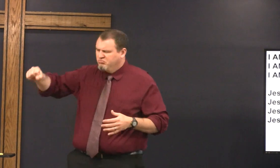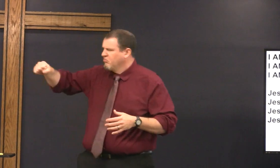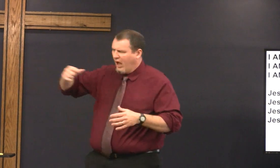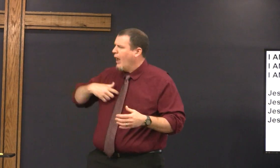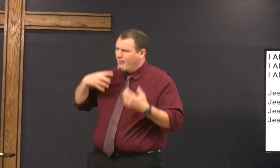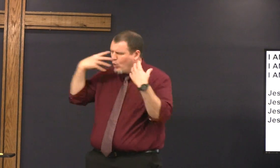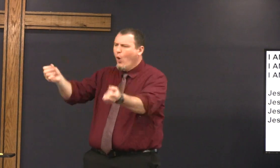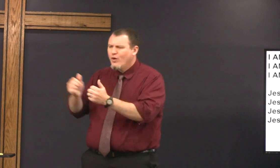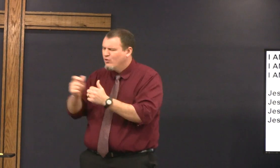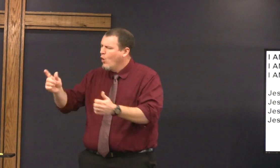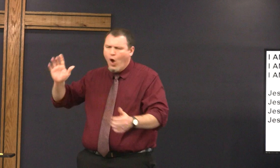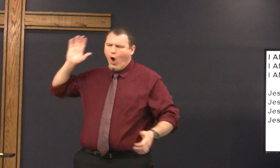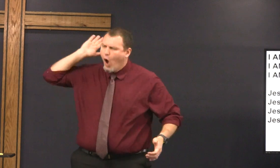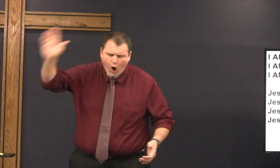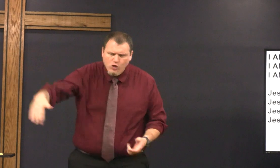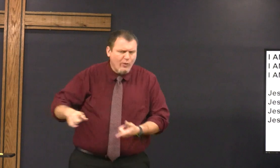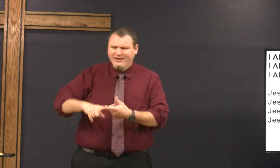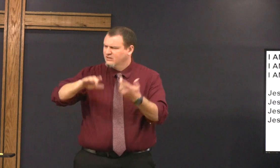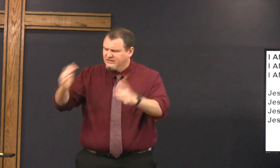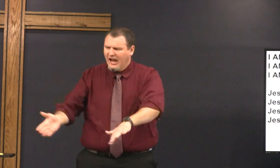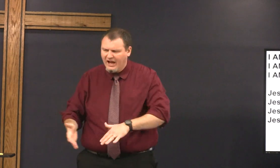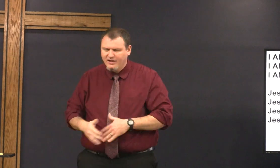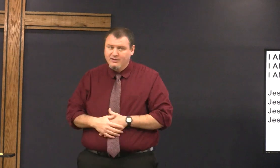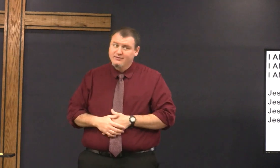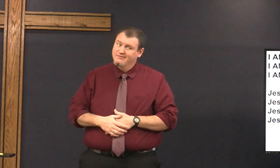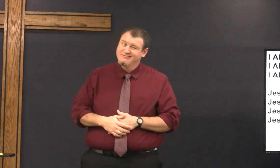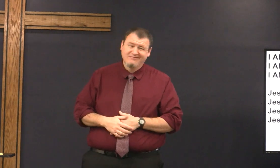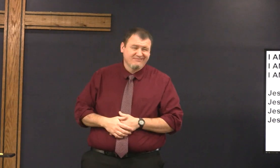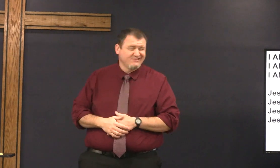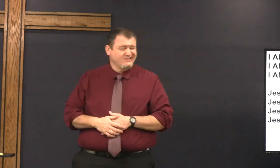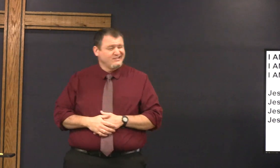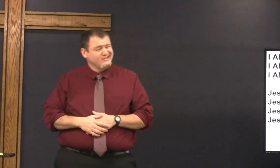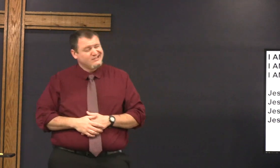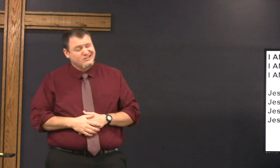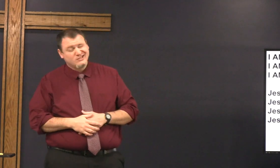and you can't go with me yes I'm going to go with you all the way Peter said all the way